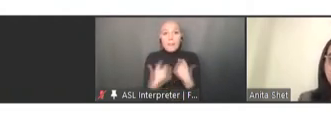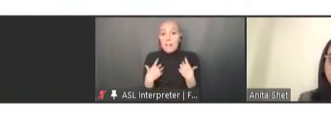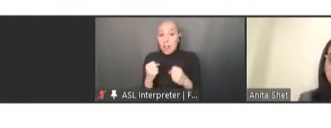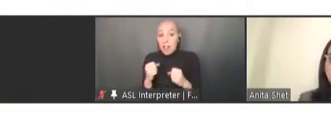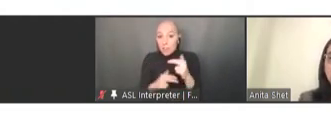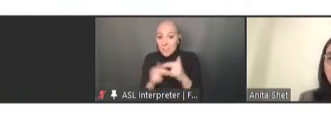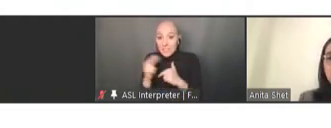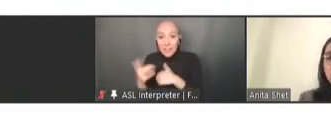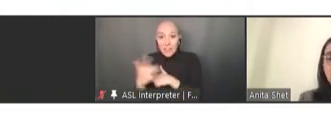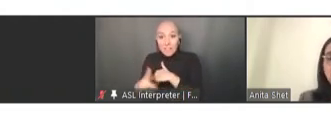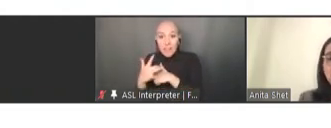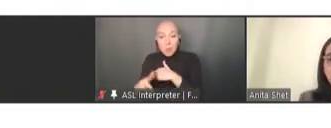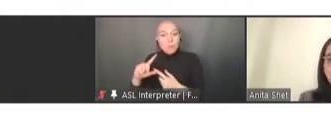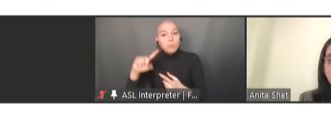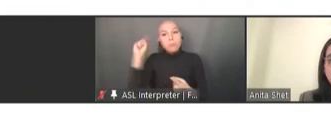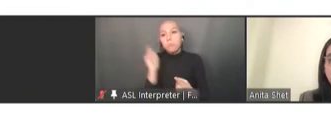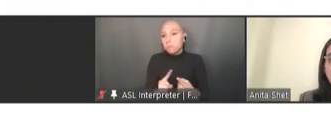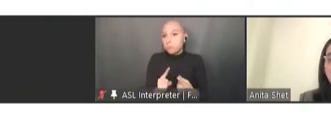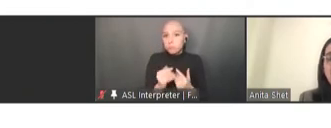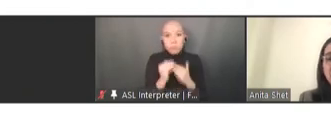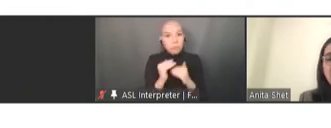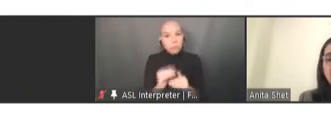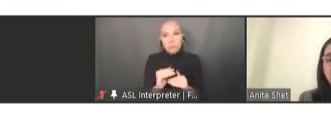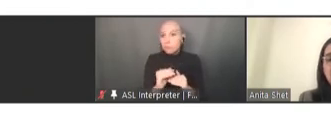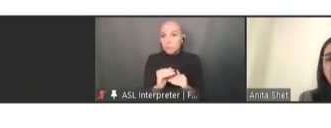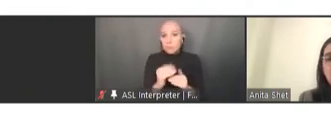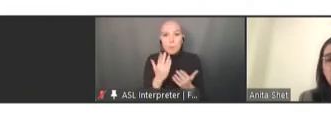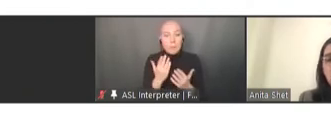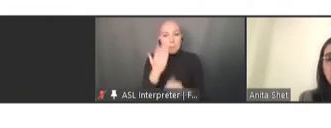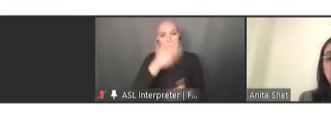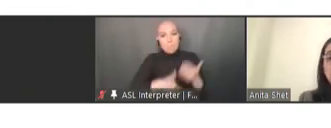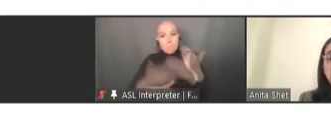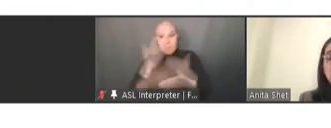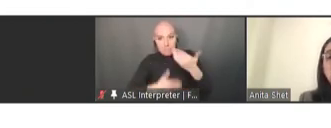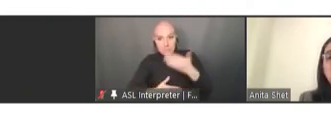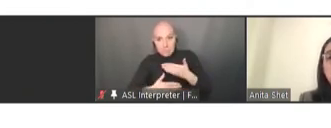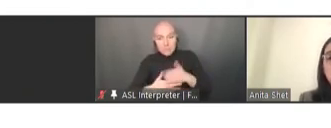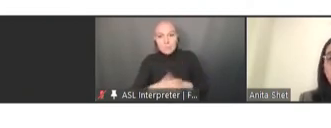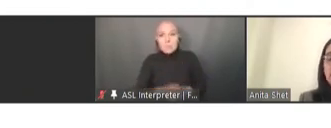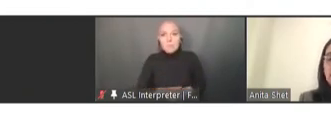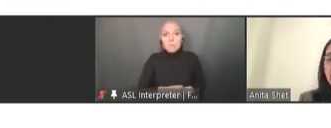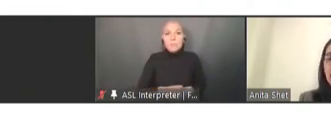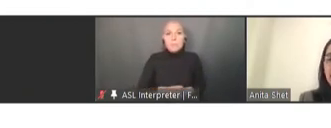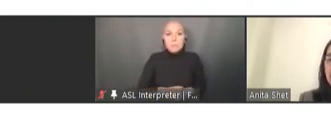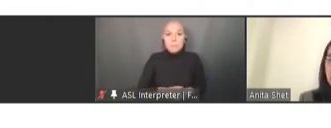so these are all potential reasons for seeing low measles cases. But